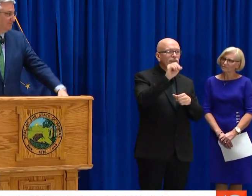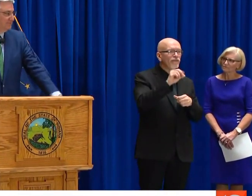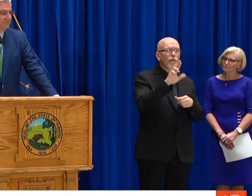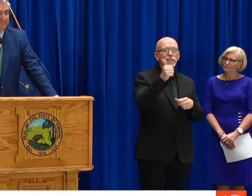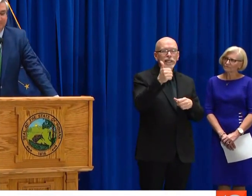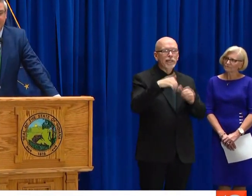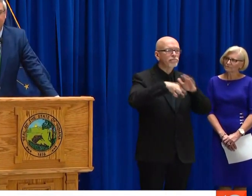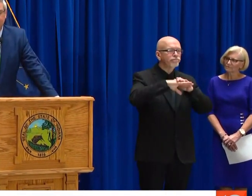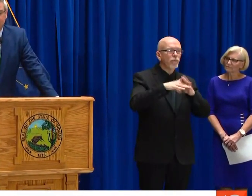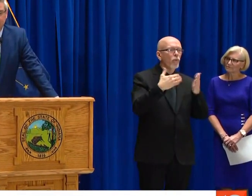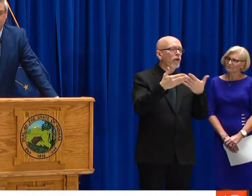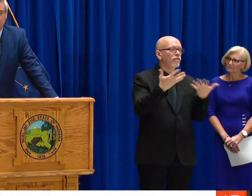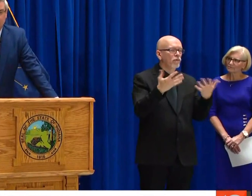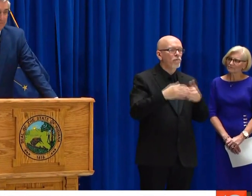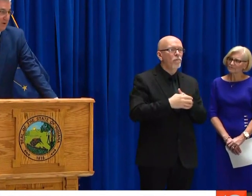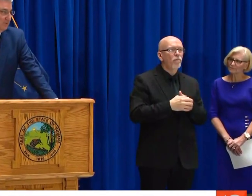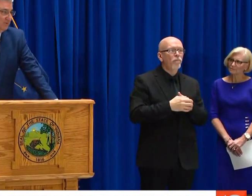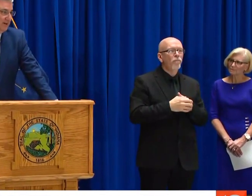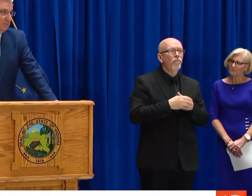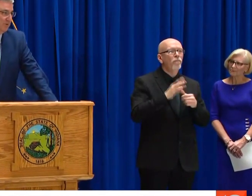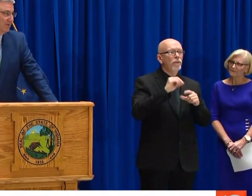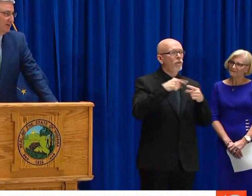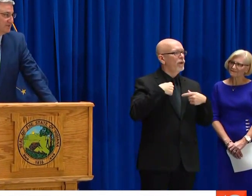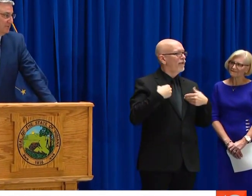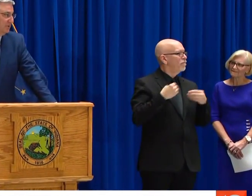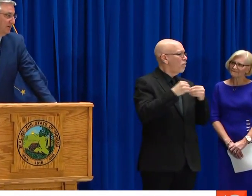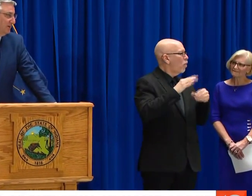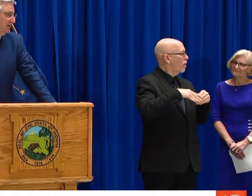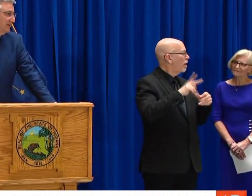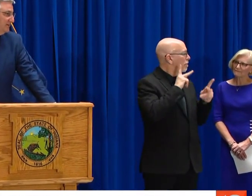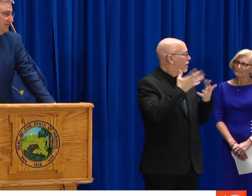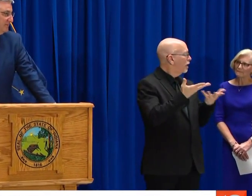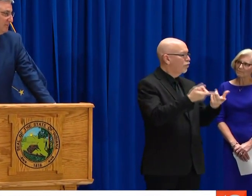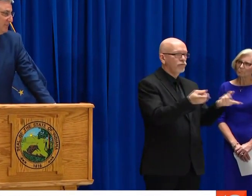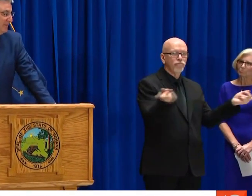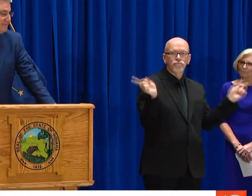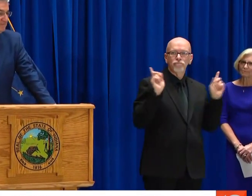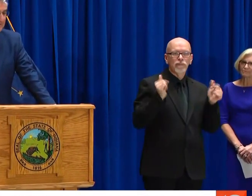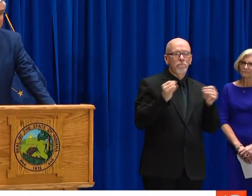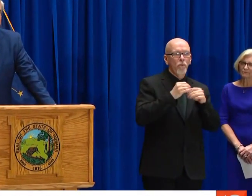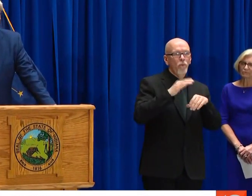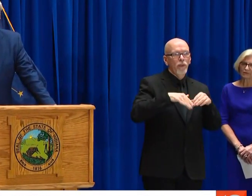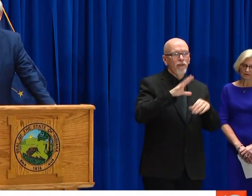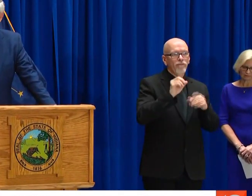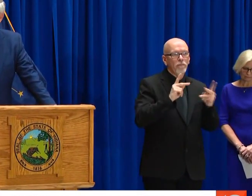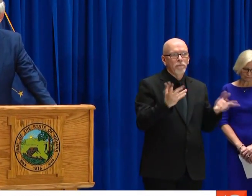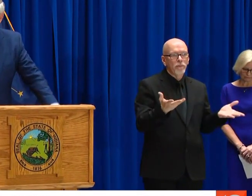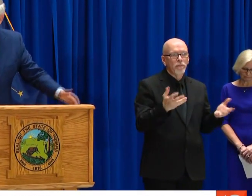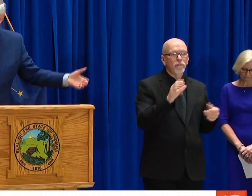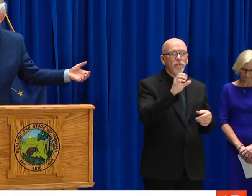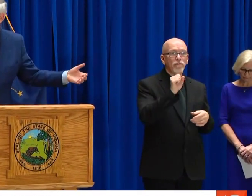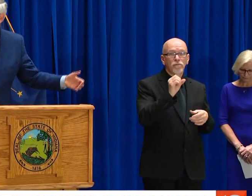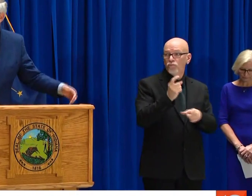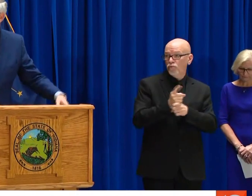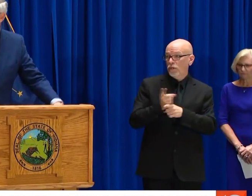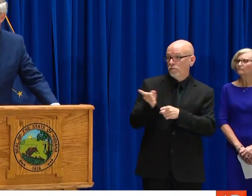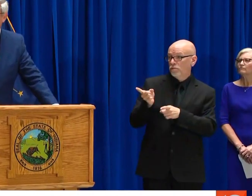THING, RESTRICT A NUMBER OF PEOPLE, WHETHER IT BE A 50 OR 10, OR -- NUMBER.